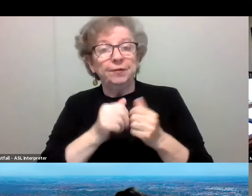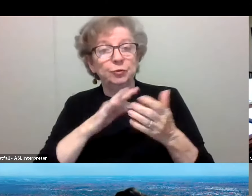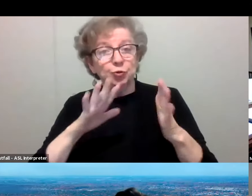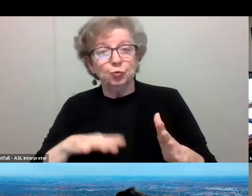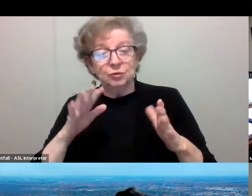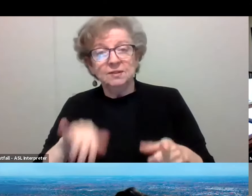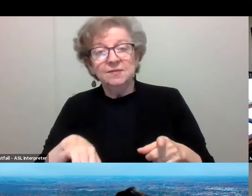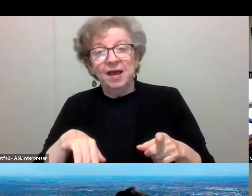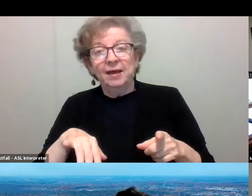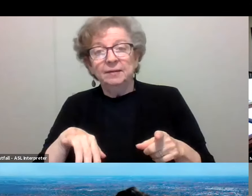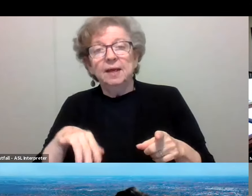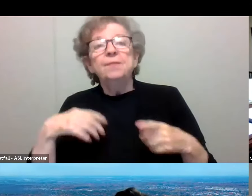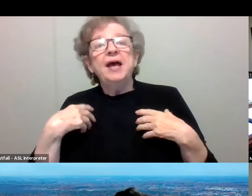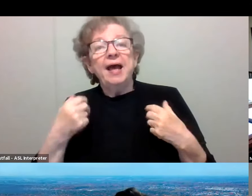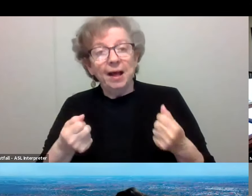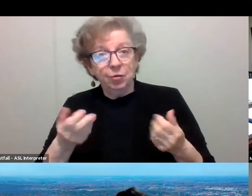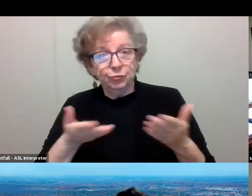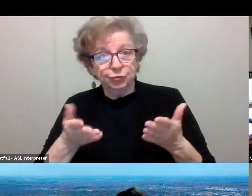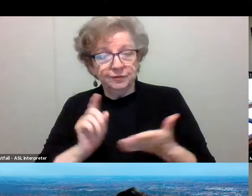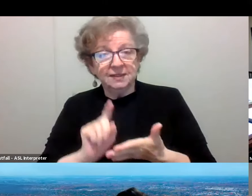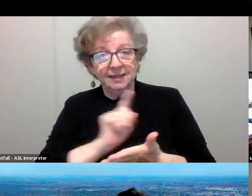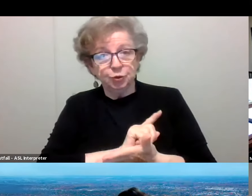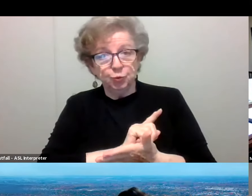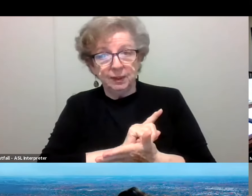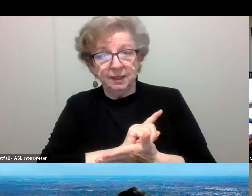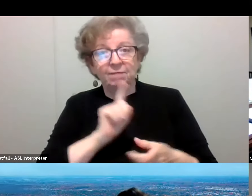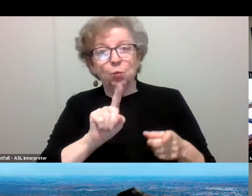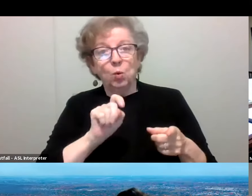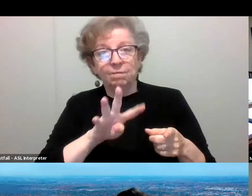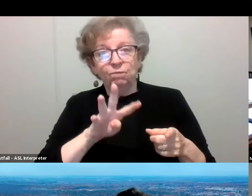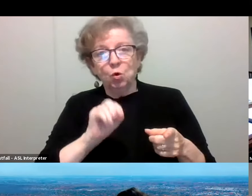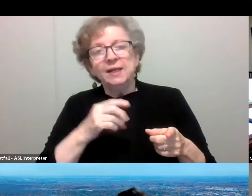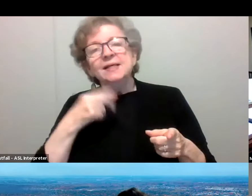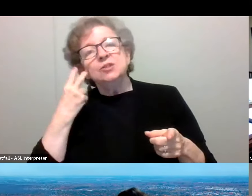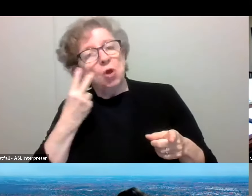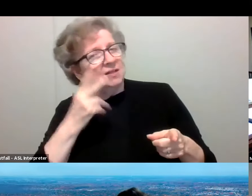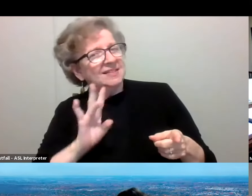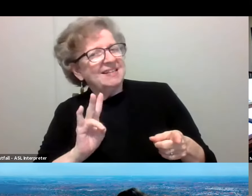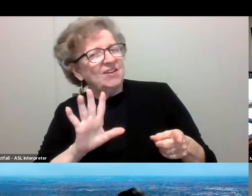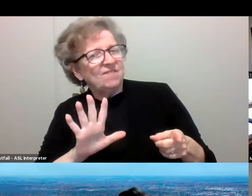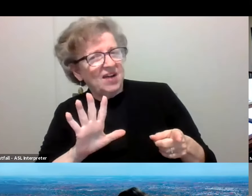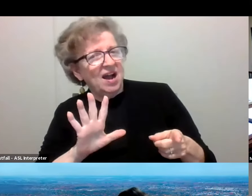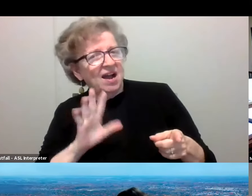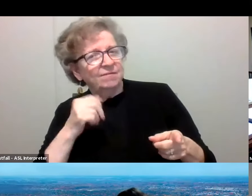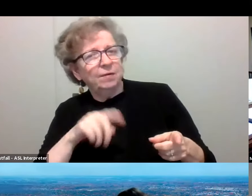at the Health Service last week of those 140, I saw about 75 of the patients, of the student patients,